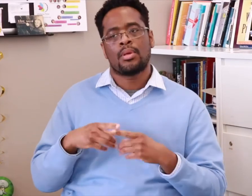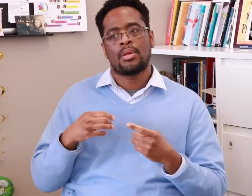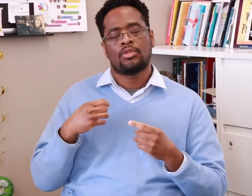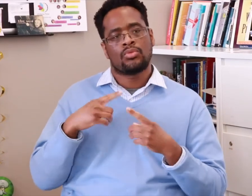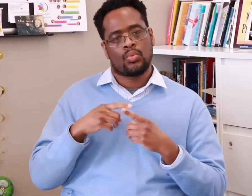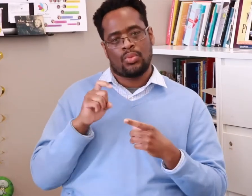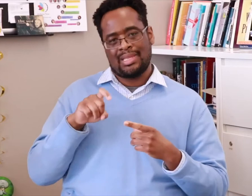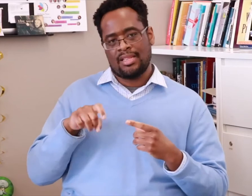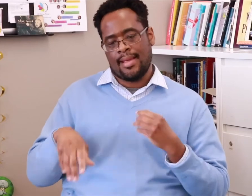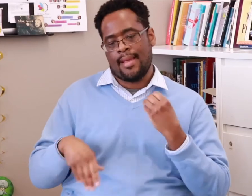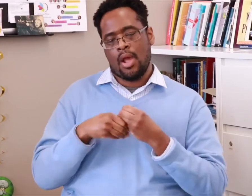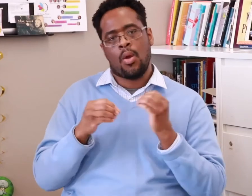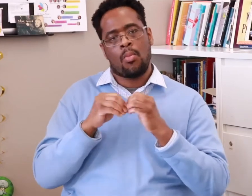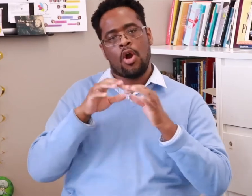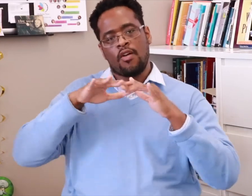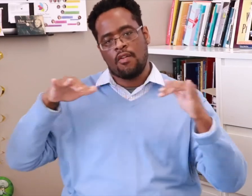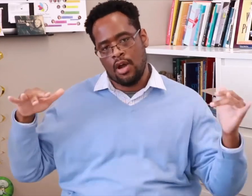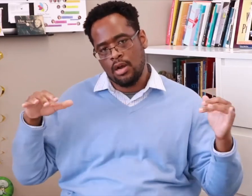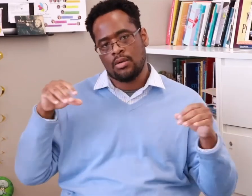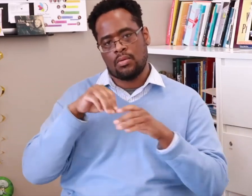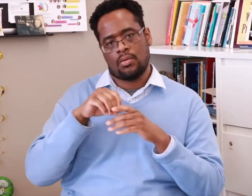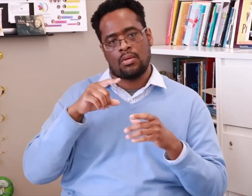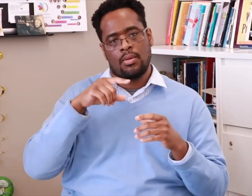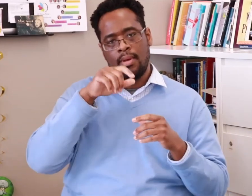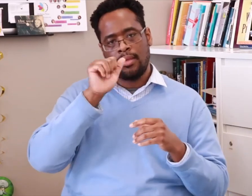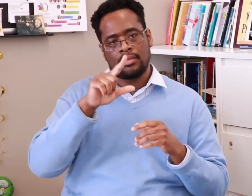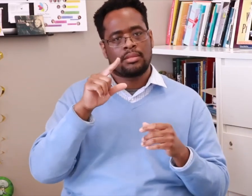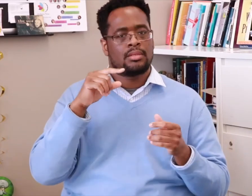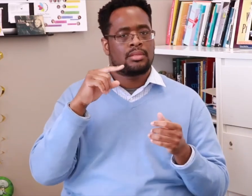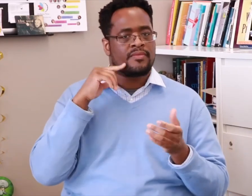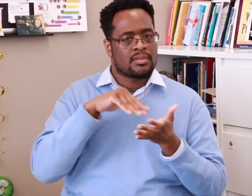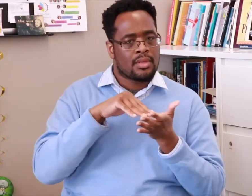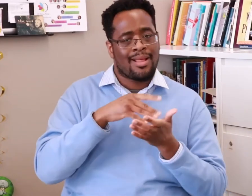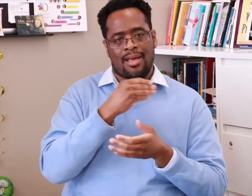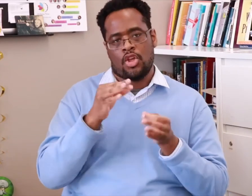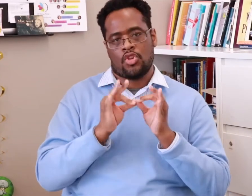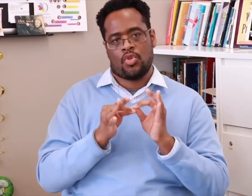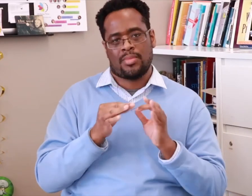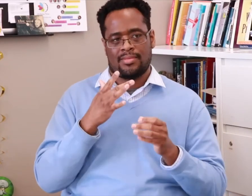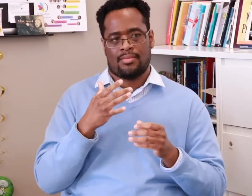We need more diverse content in ASL and Deaf studies as well as interpreting programs.